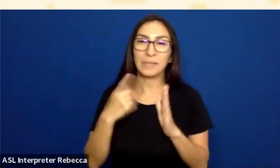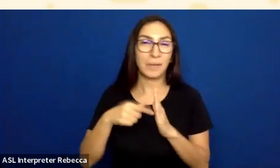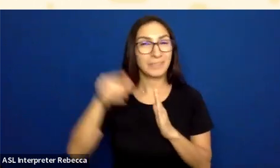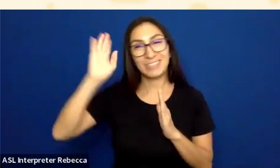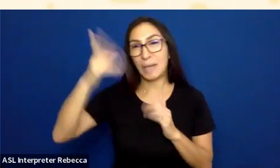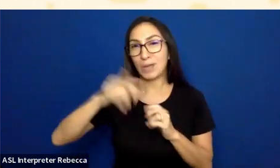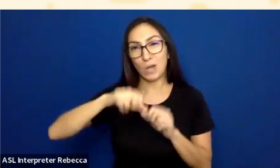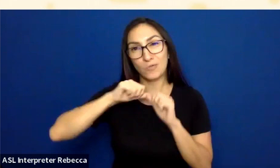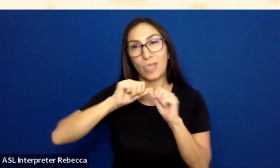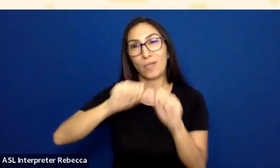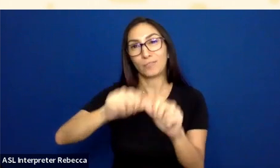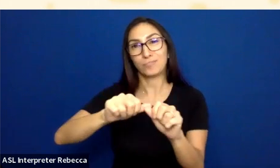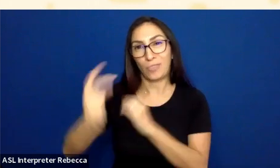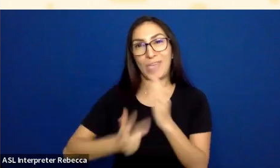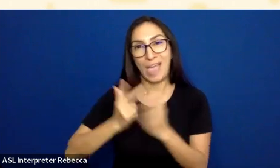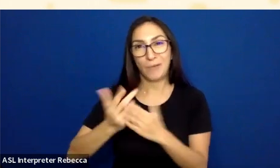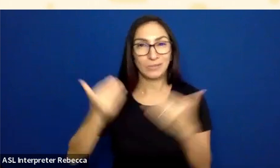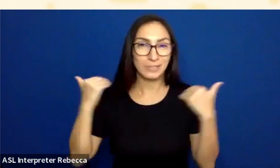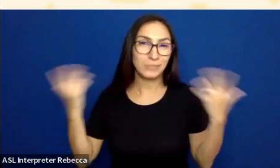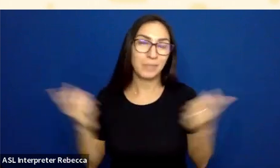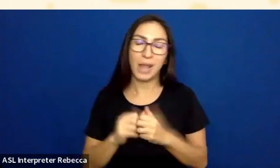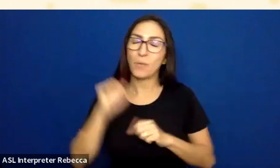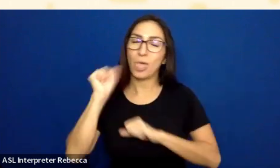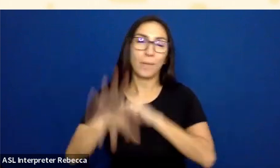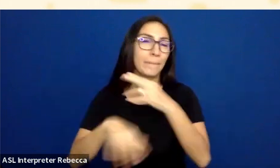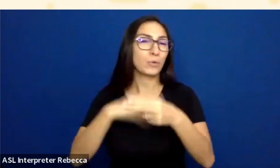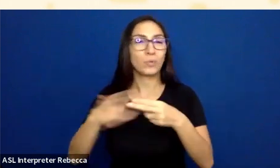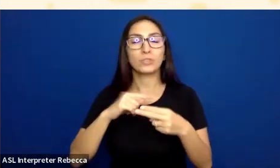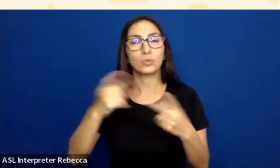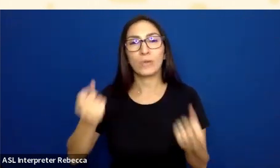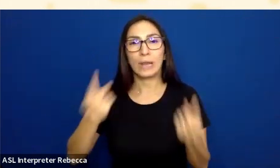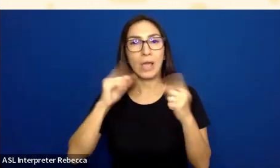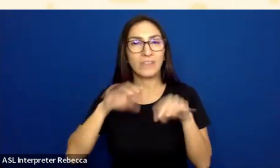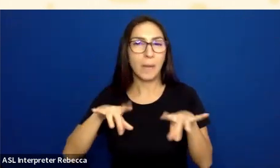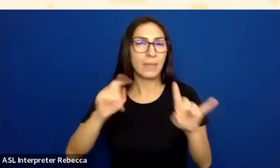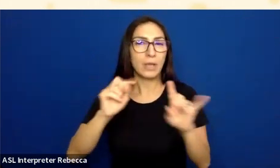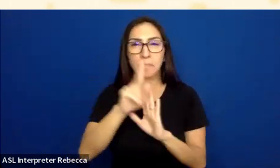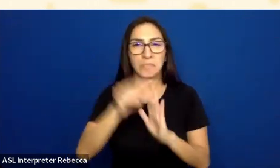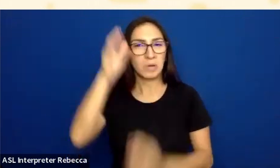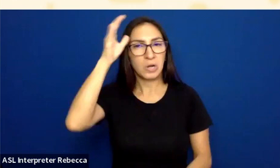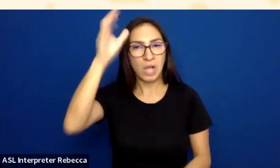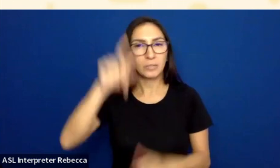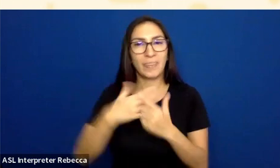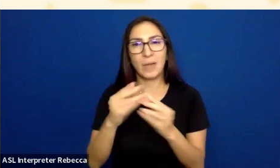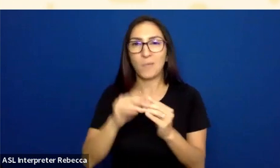Going kind of quickly, but, again, hopefully just the principles make some sense, and then dig a little deeper with some of those articles.